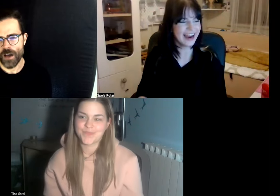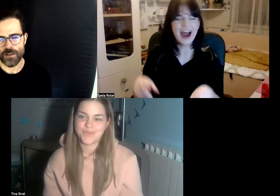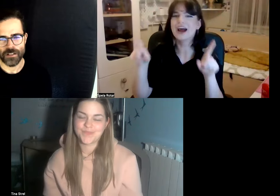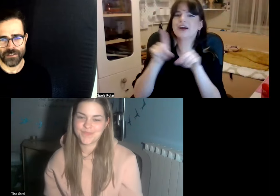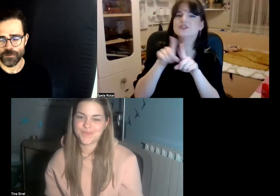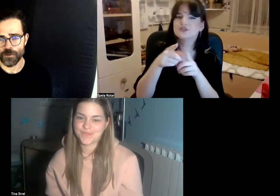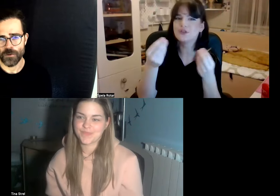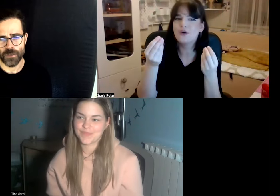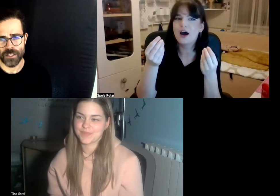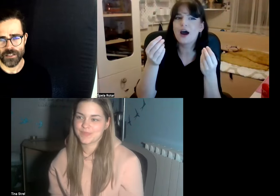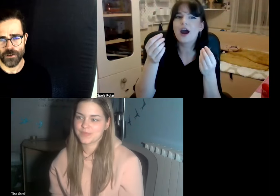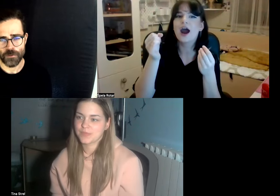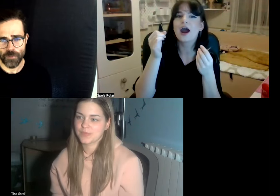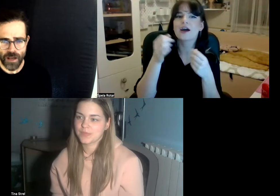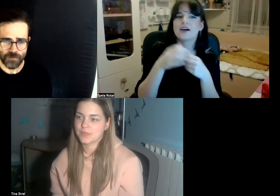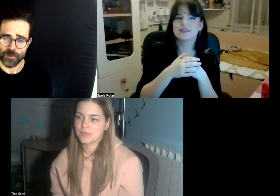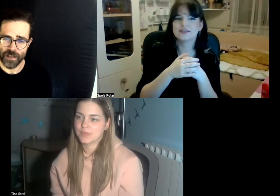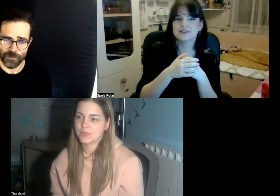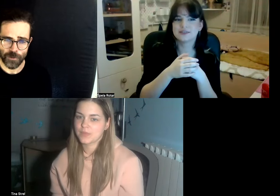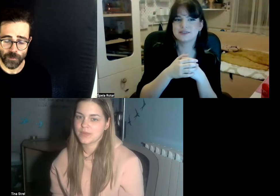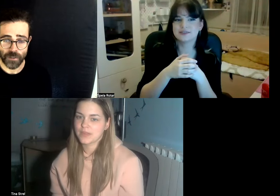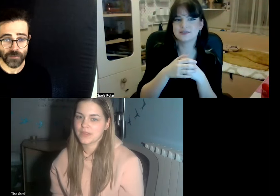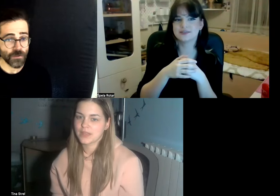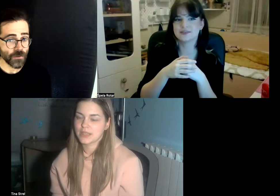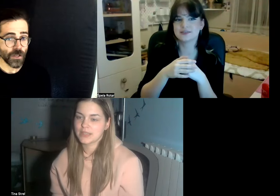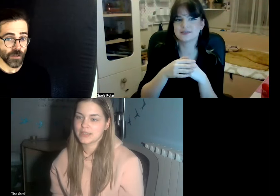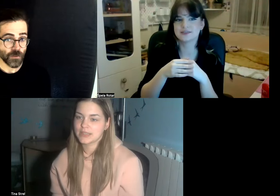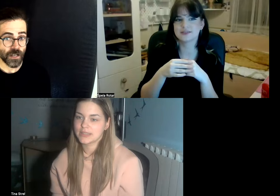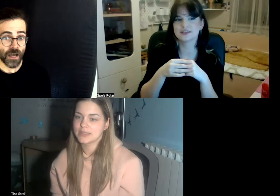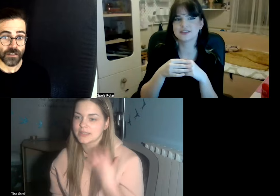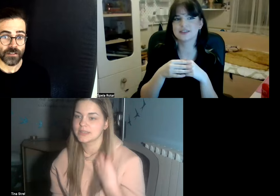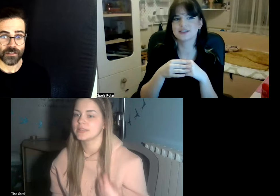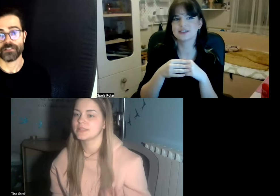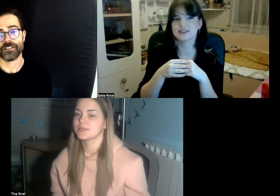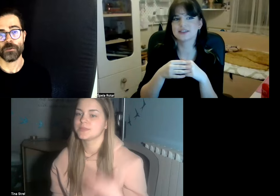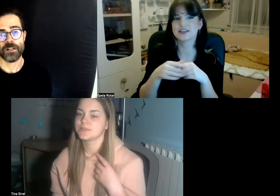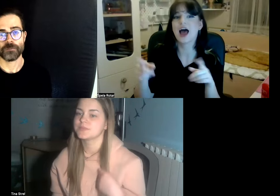shouting and stuff you will get no reply from a deaf group but if you use the lights you will